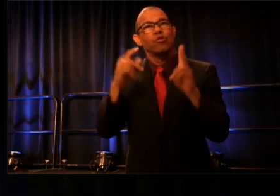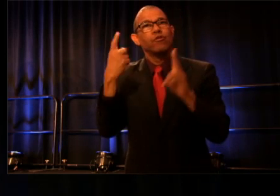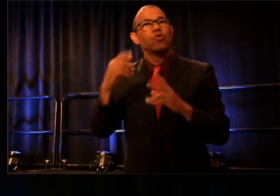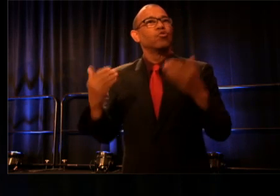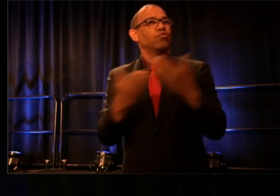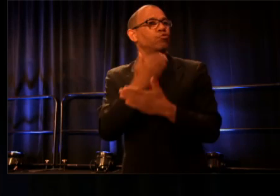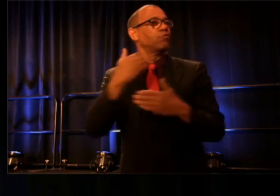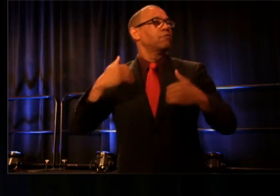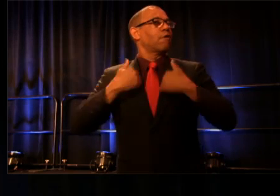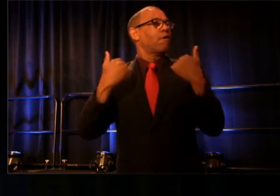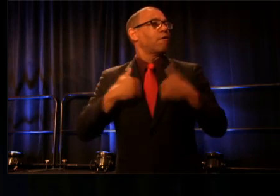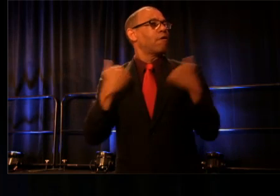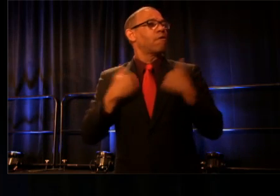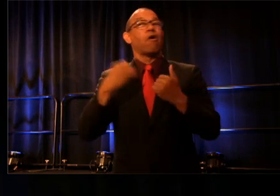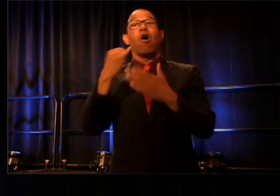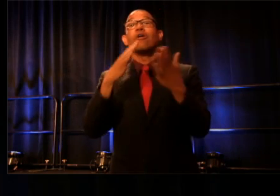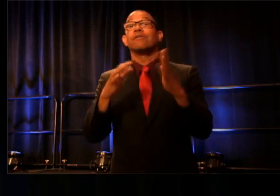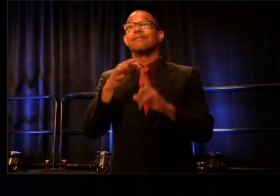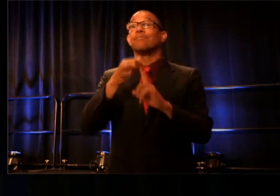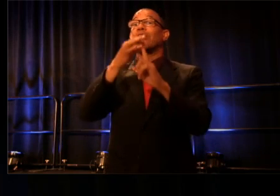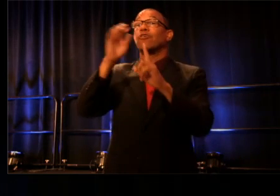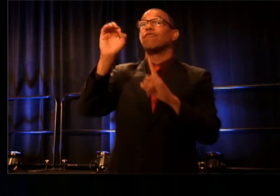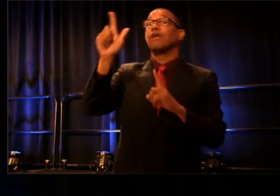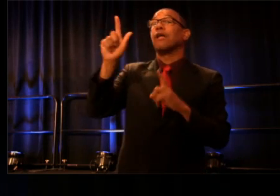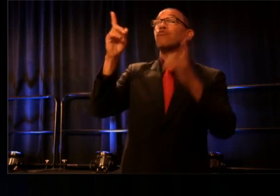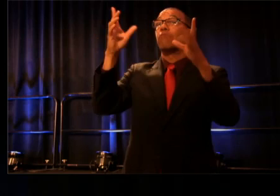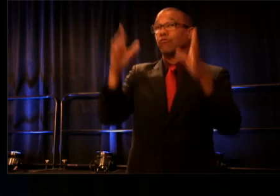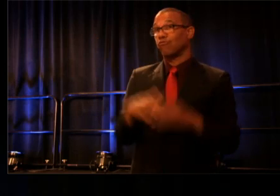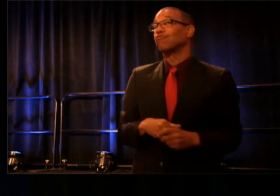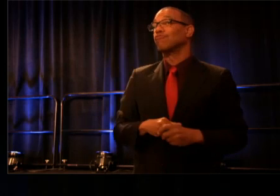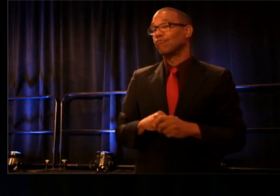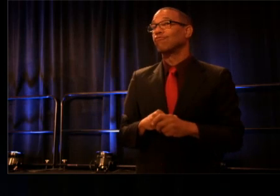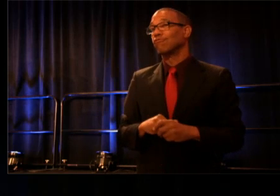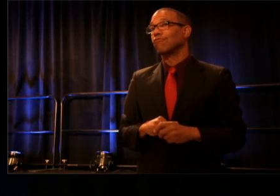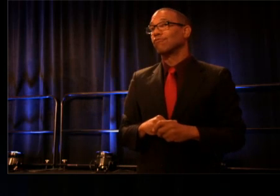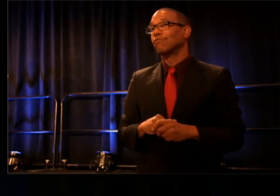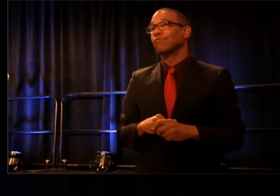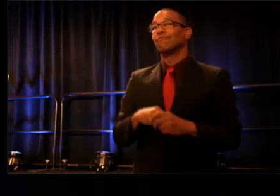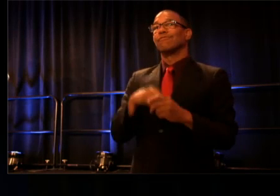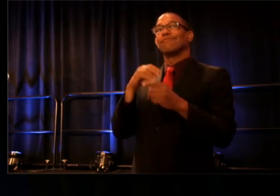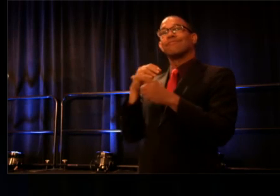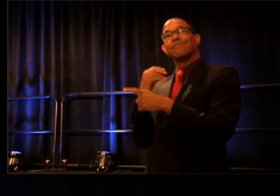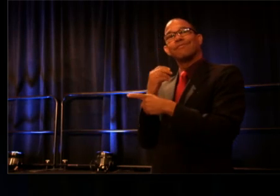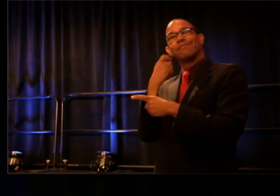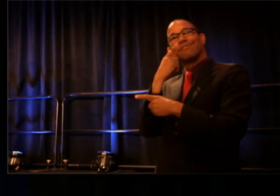most especially freelance directors. As Devon said, as one of the Sweet Sixteen